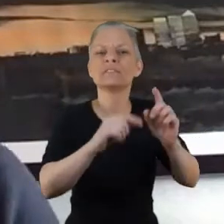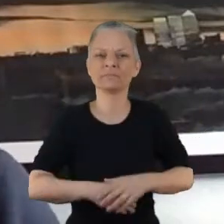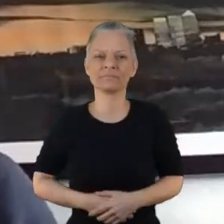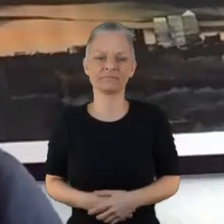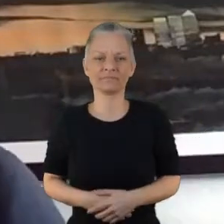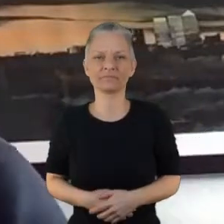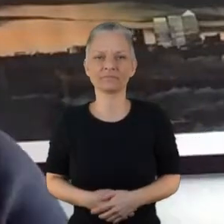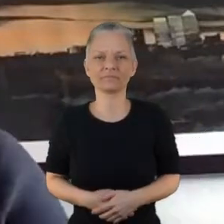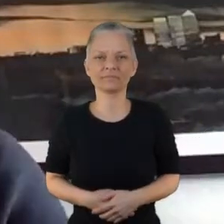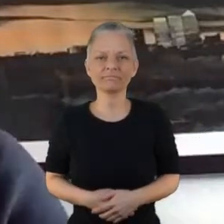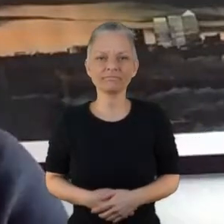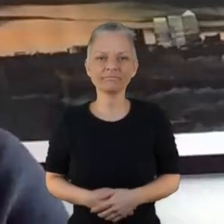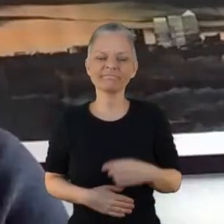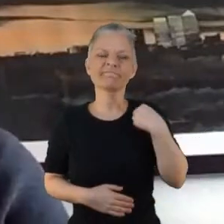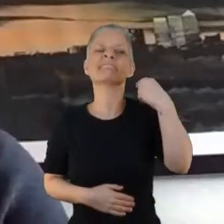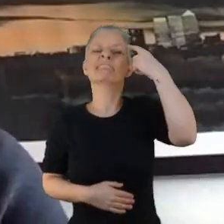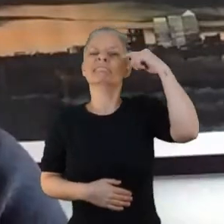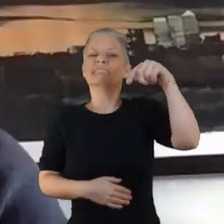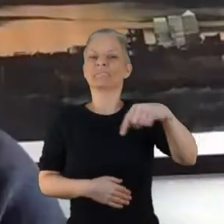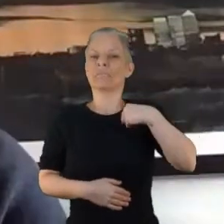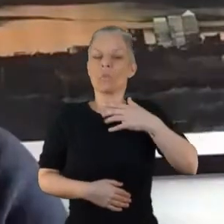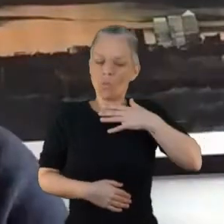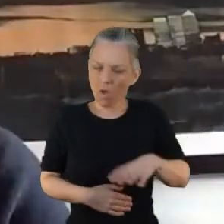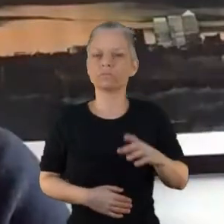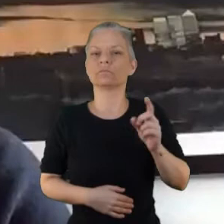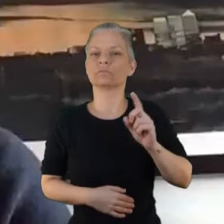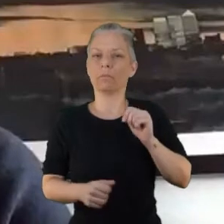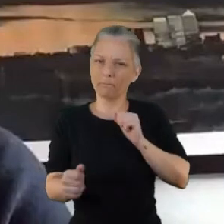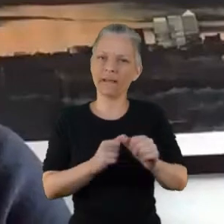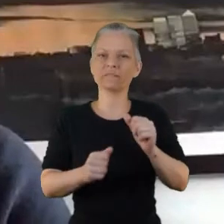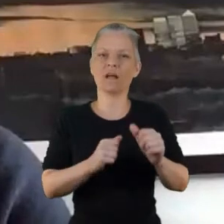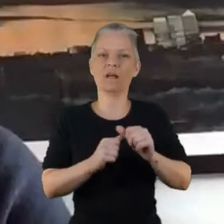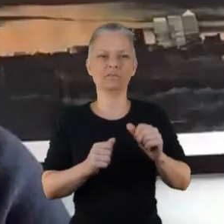So I've never actually been asked to have an input into and so it was really good to